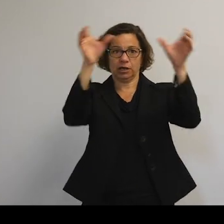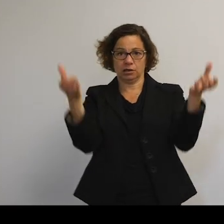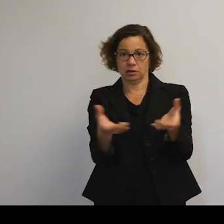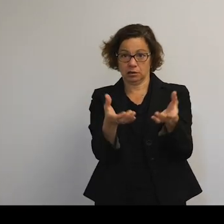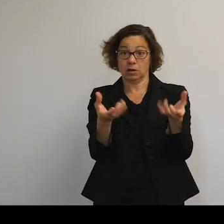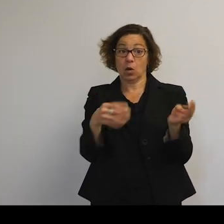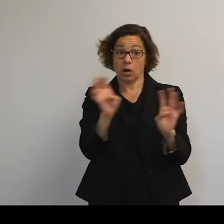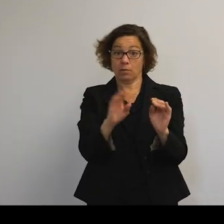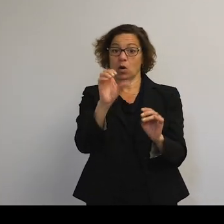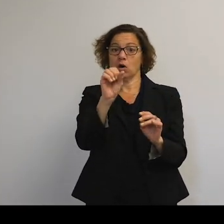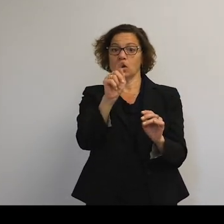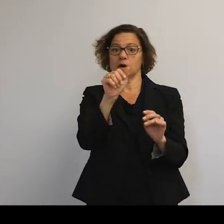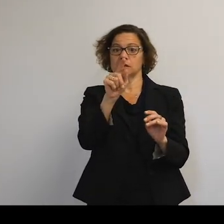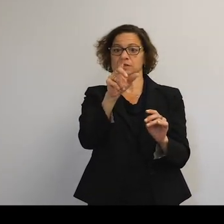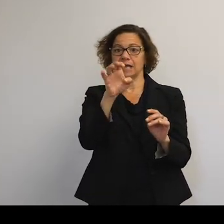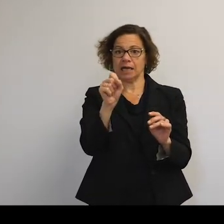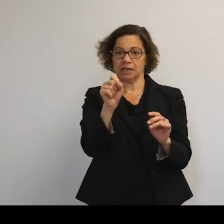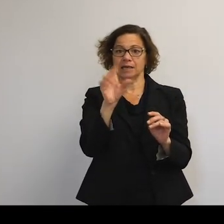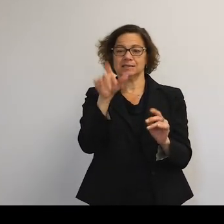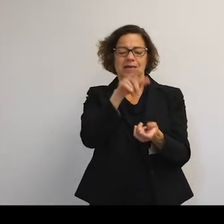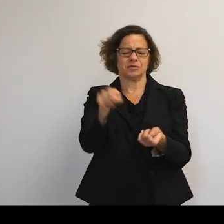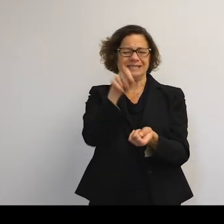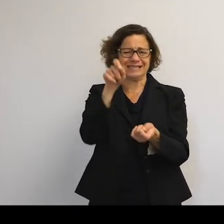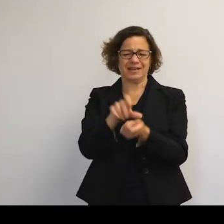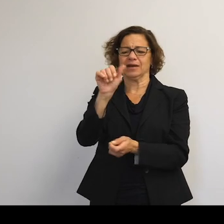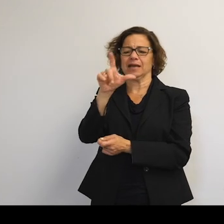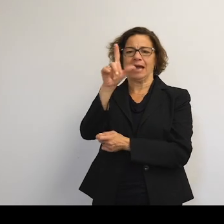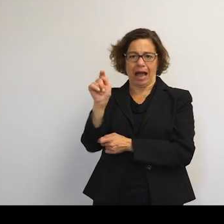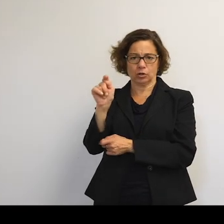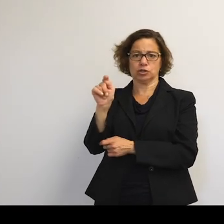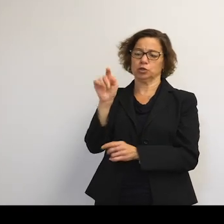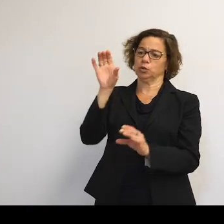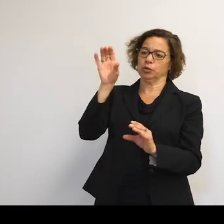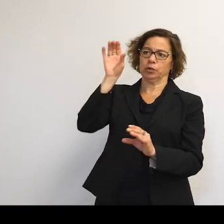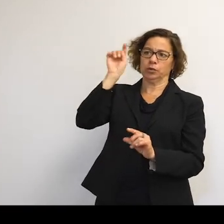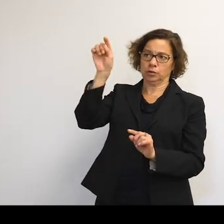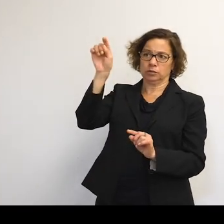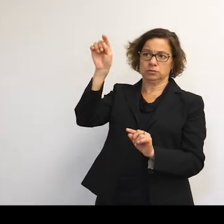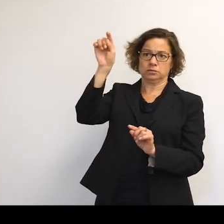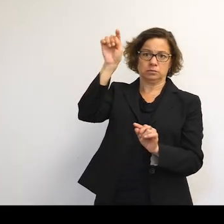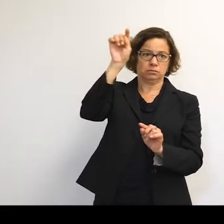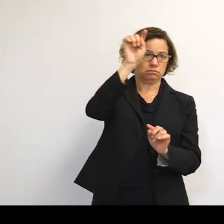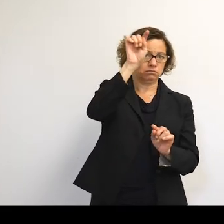These satellites are there at that given altitude, so they are above the countries, giving communication links down